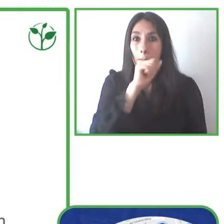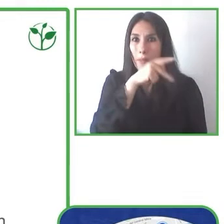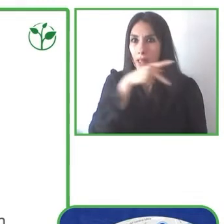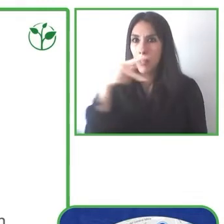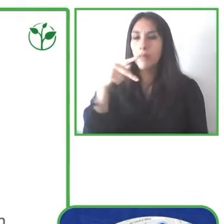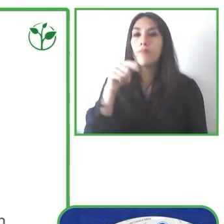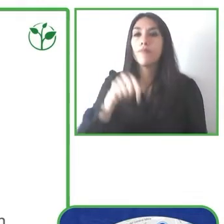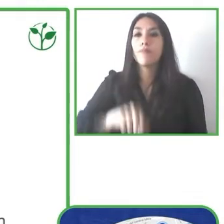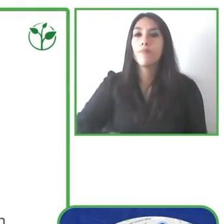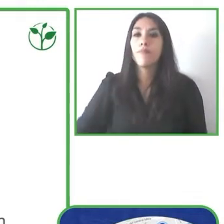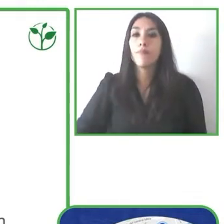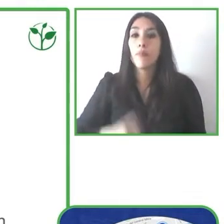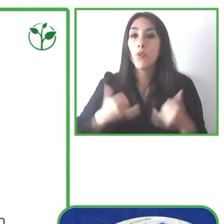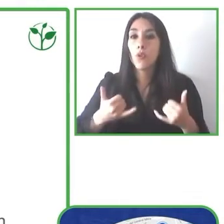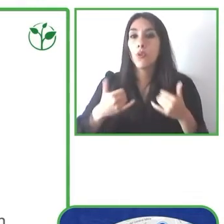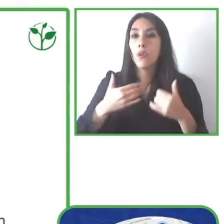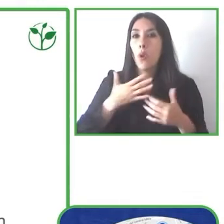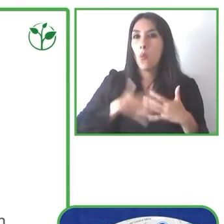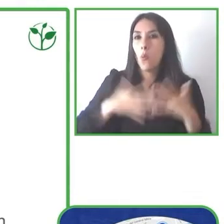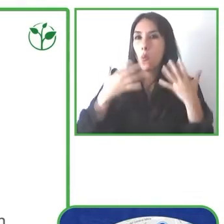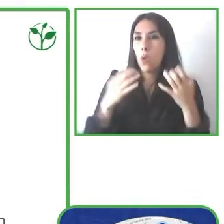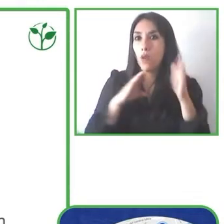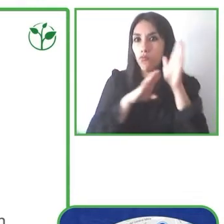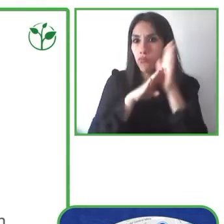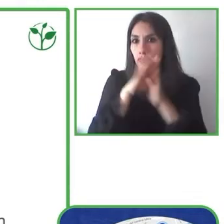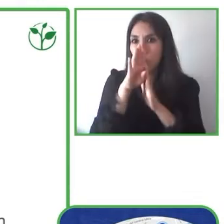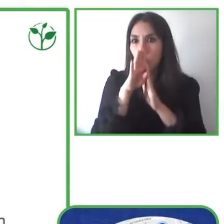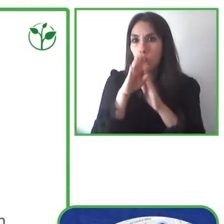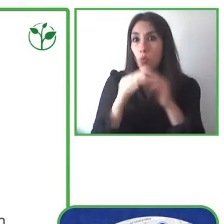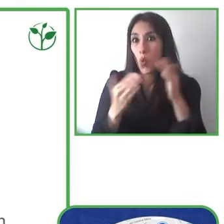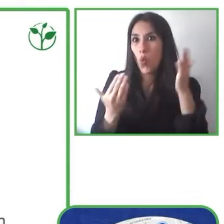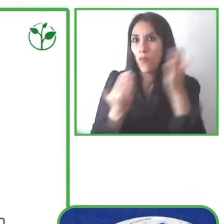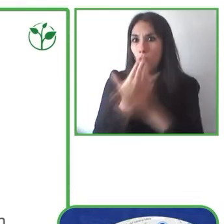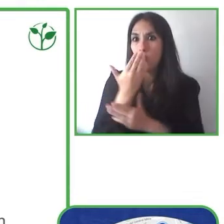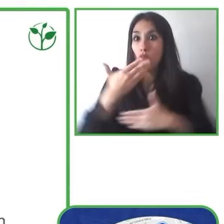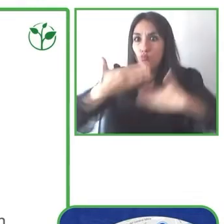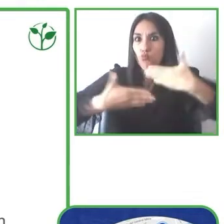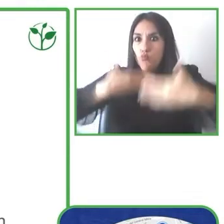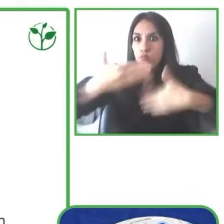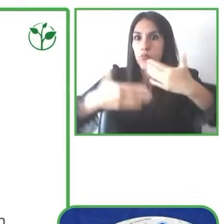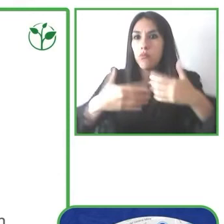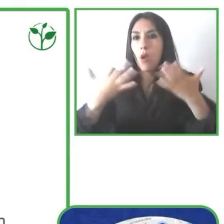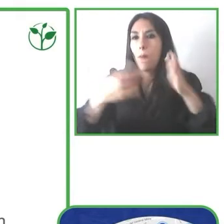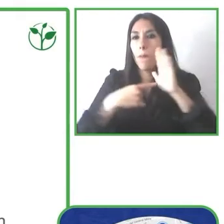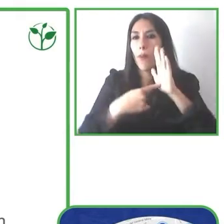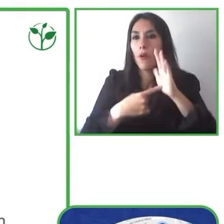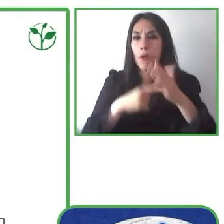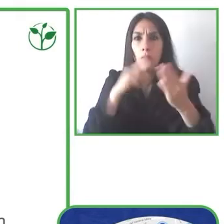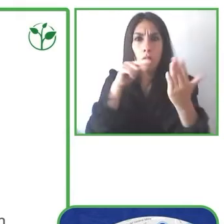What we want to do in the future? Is to include voice command